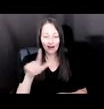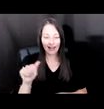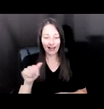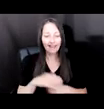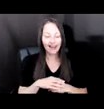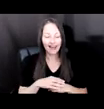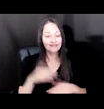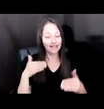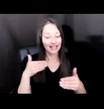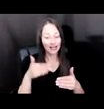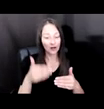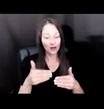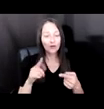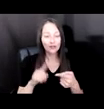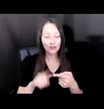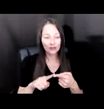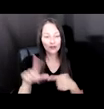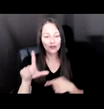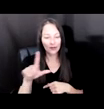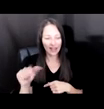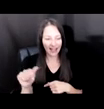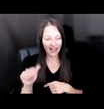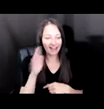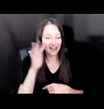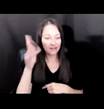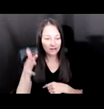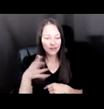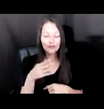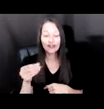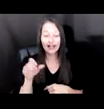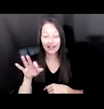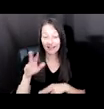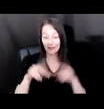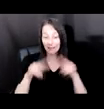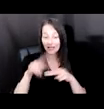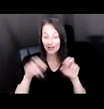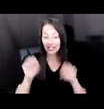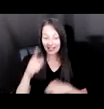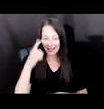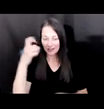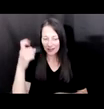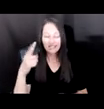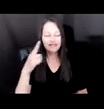LA OF FLIGHT RUNNER. AND IF EVER A BUILDING COULD DREAM I THINK IT WAS IN THIS MOMENT.